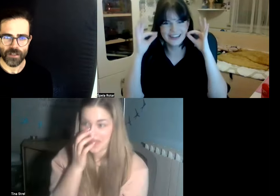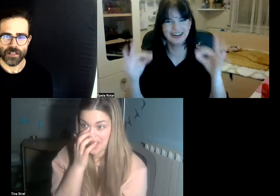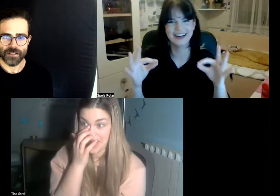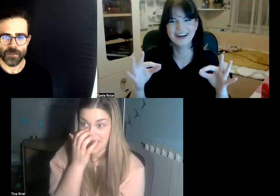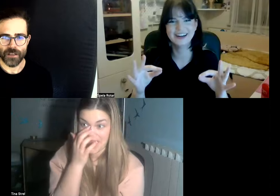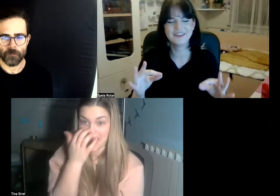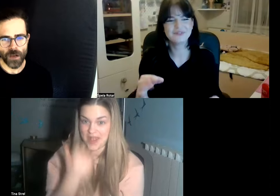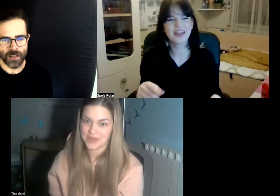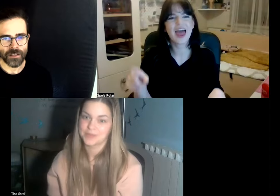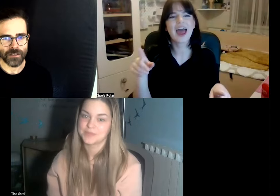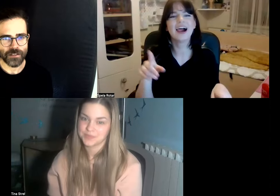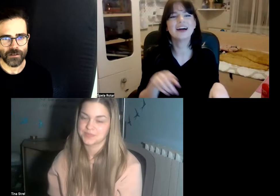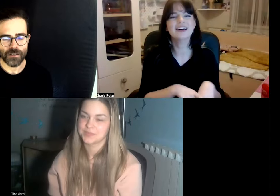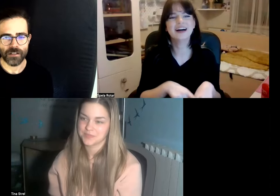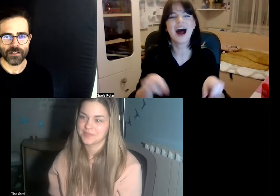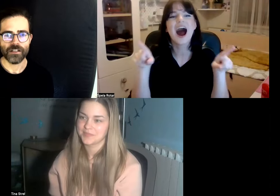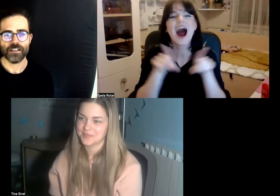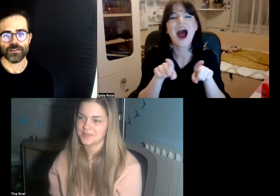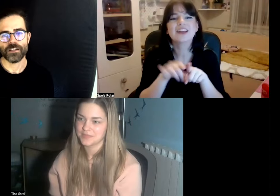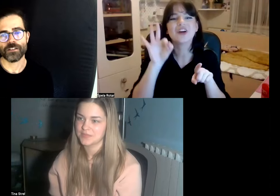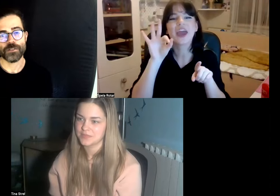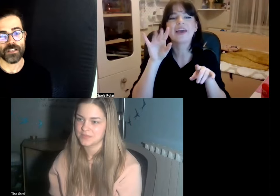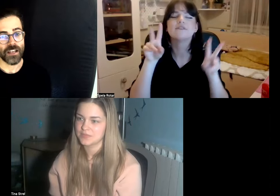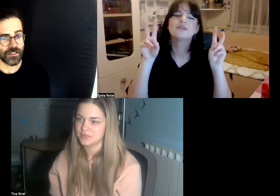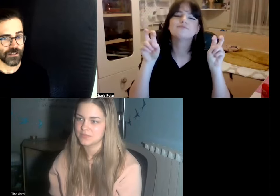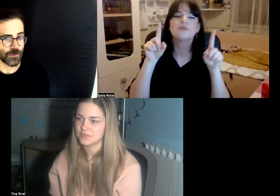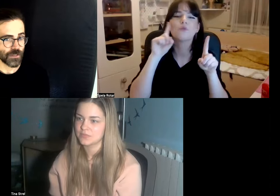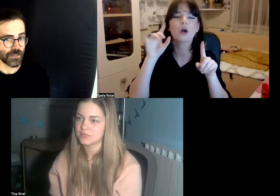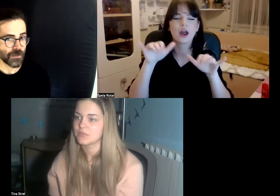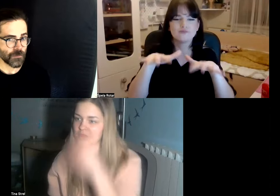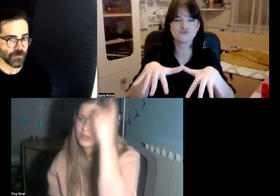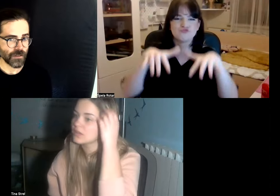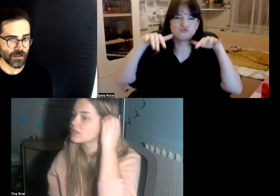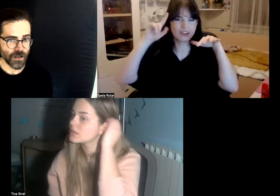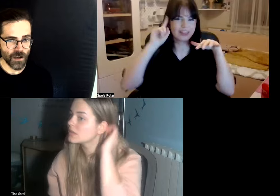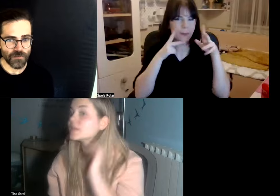somebody unpolitely and you can use the lights switch them on and off